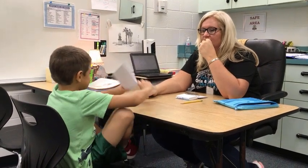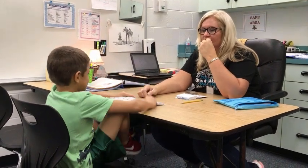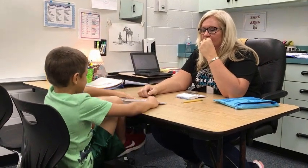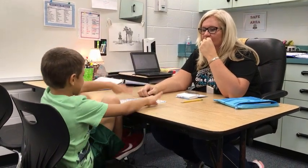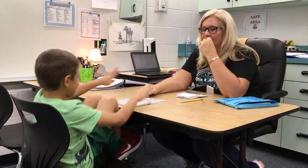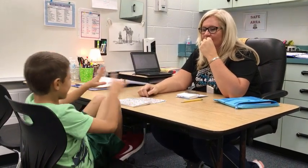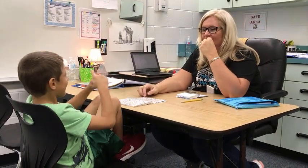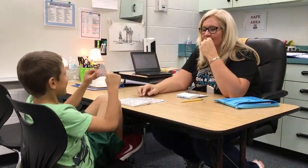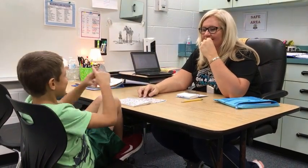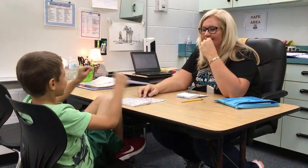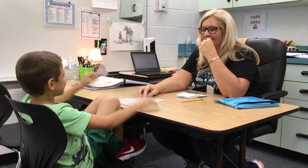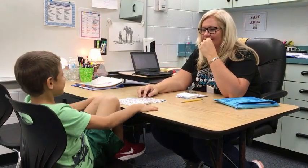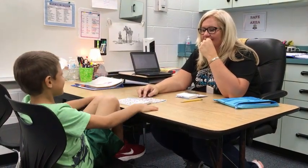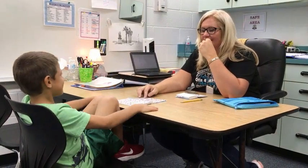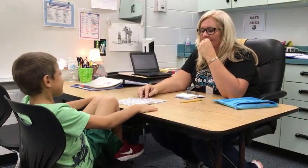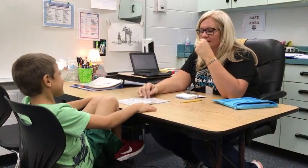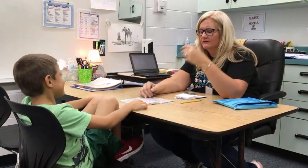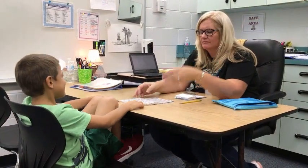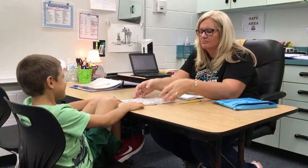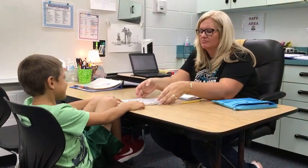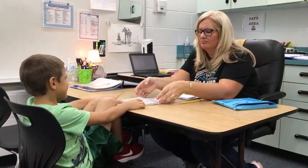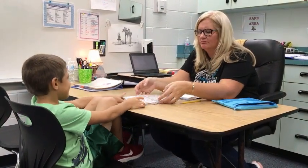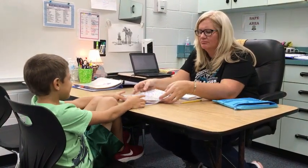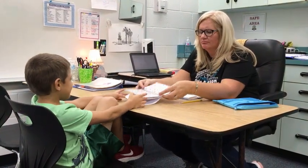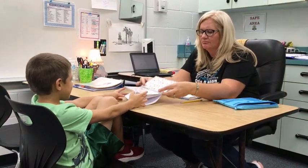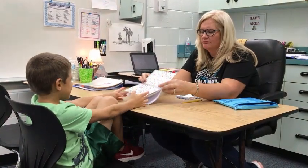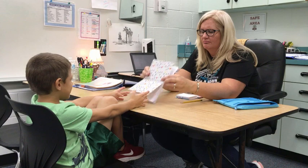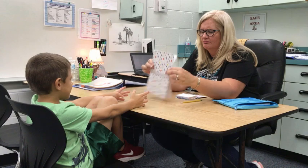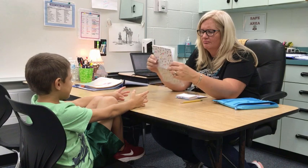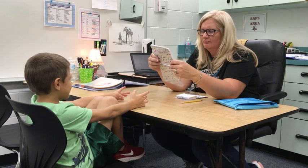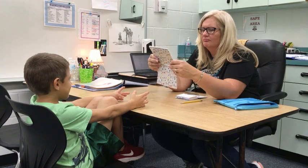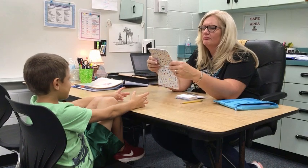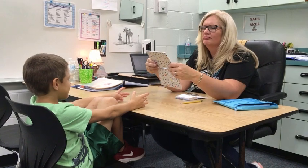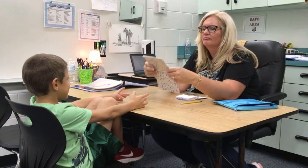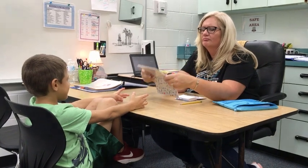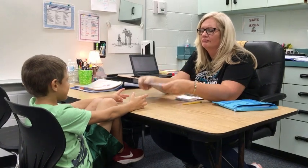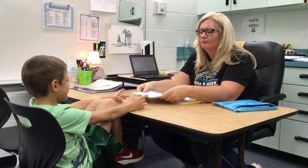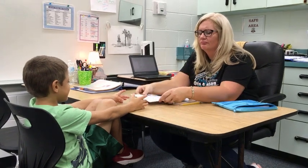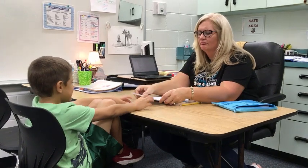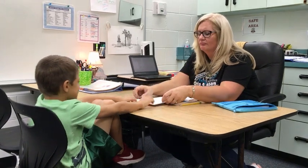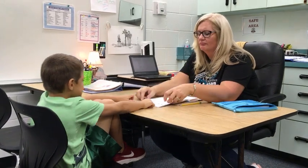Oh, I got it now. Card. [Teacher] Hmm...